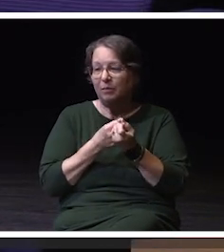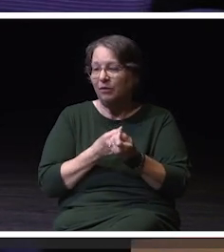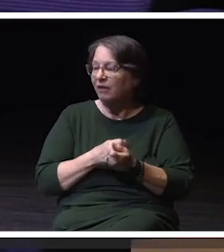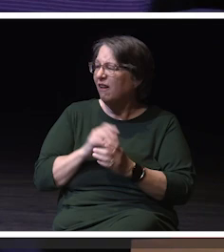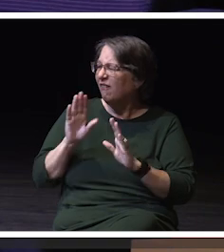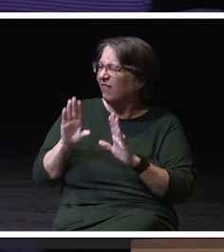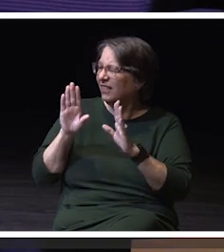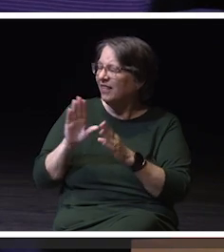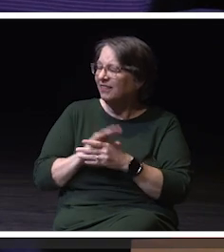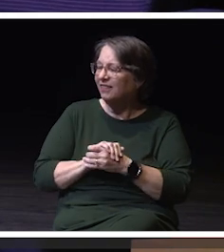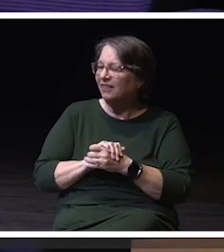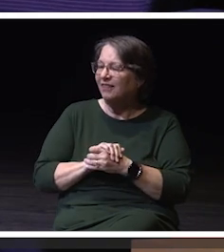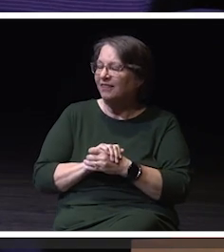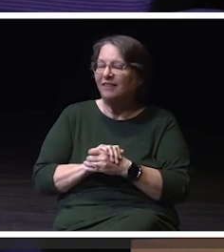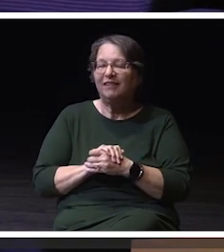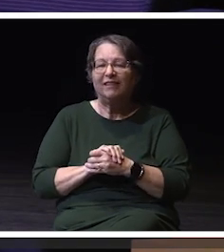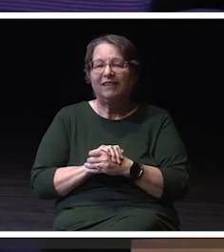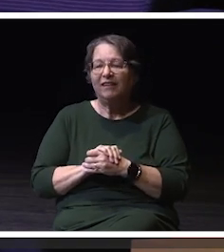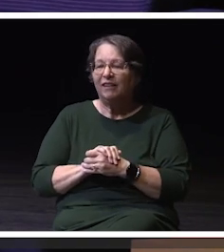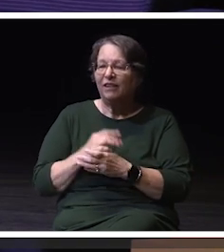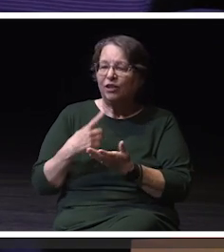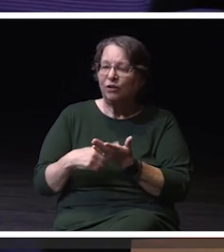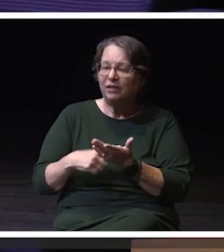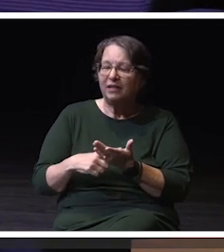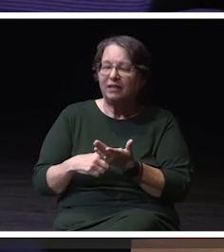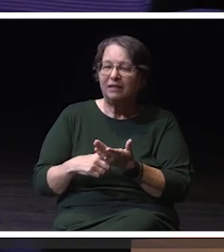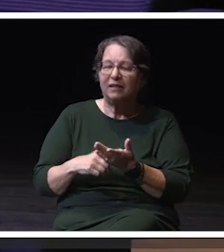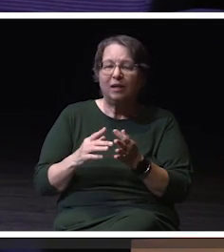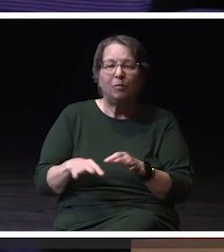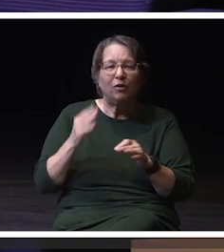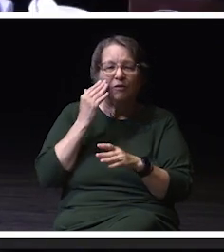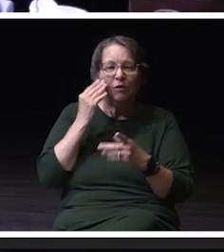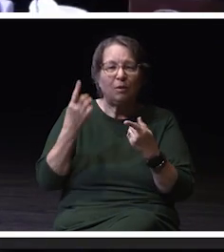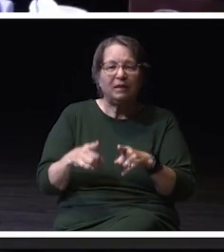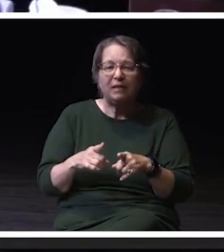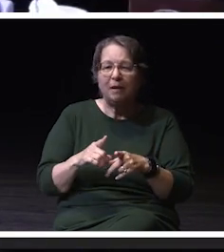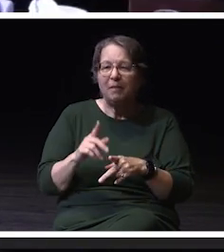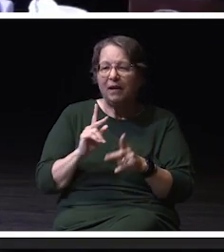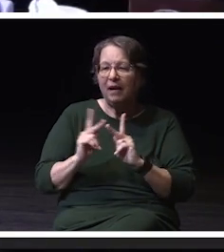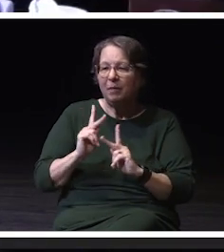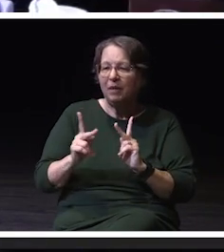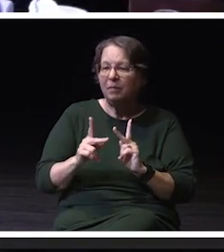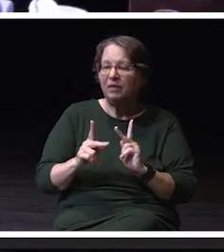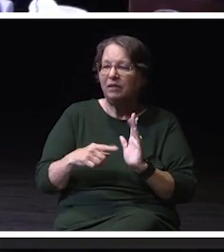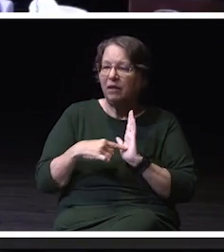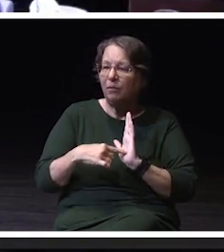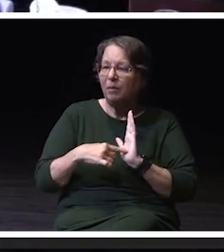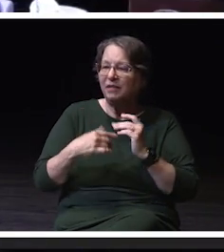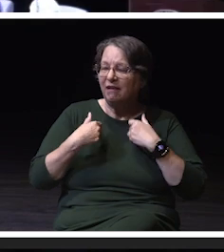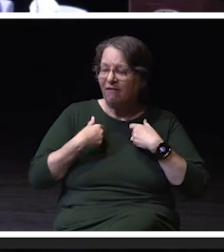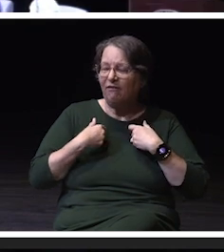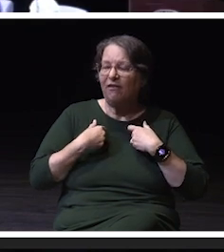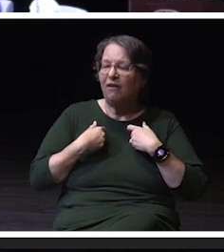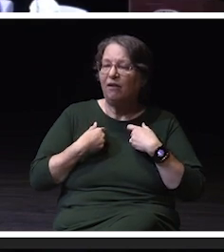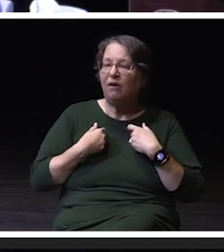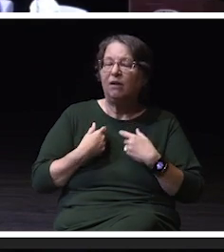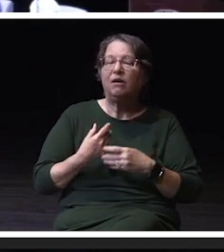You talked about the importance of knowing what's going on, making sure that people's voices are represented. One of the tools that we have to do that